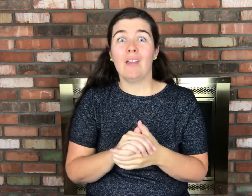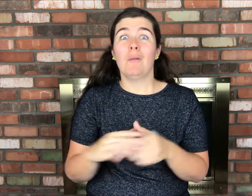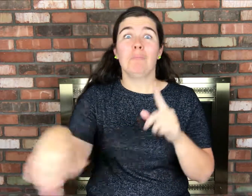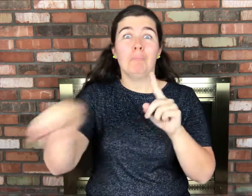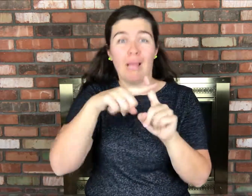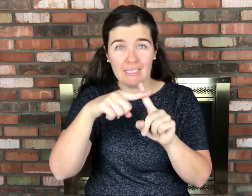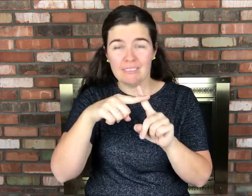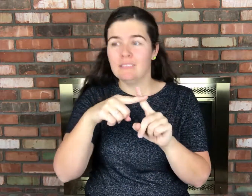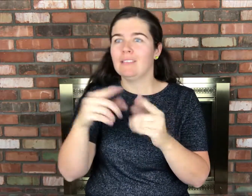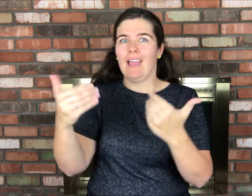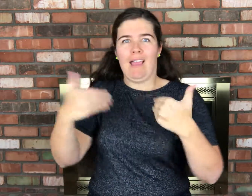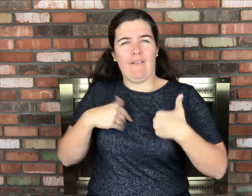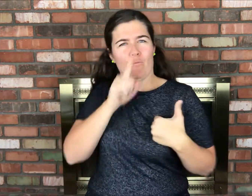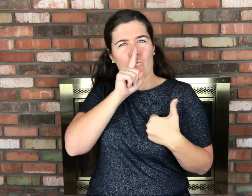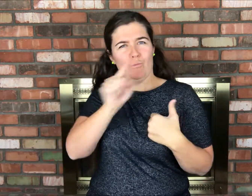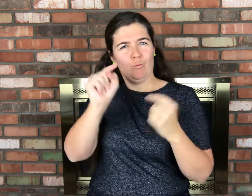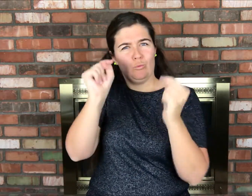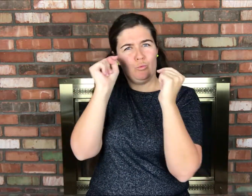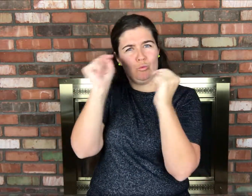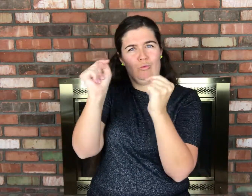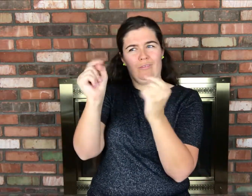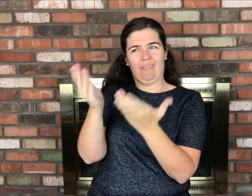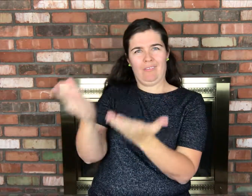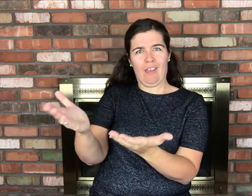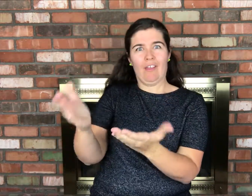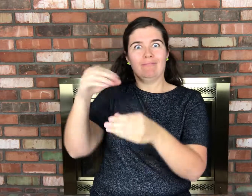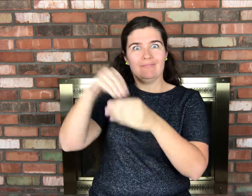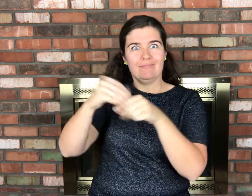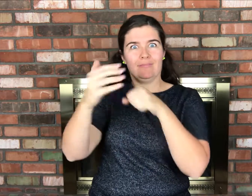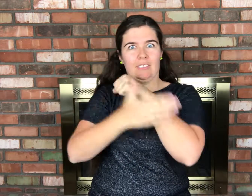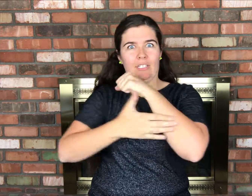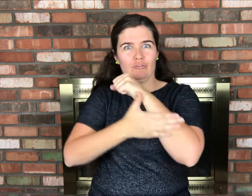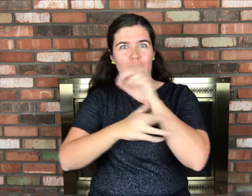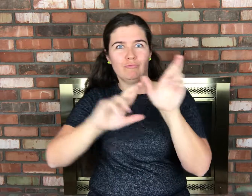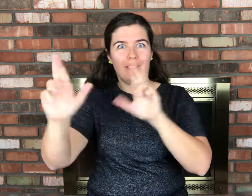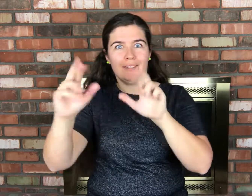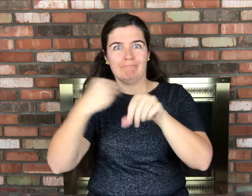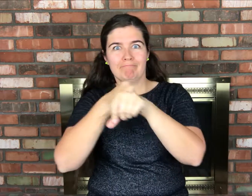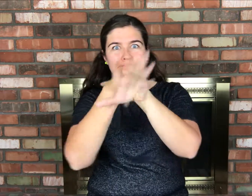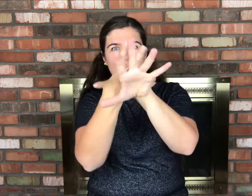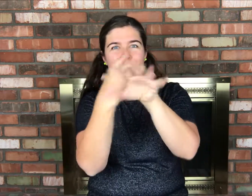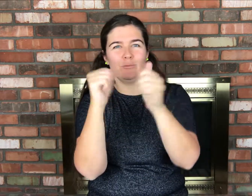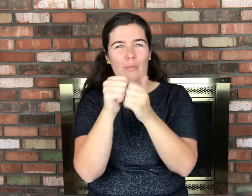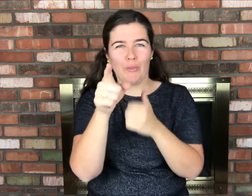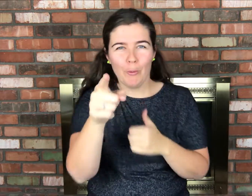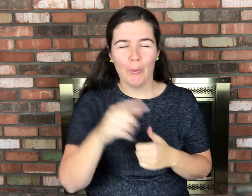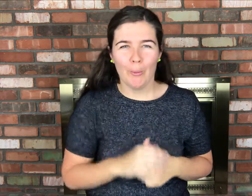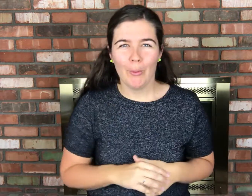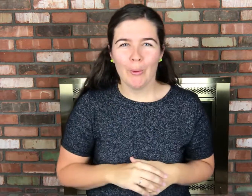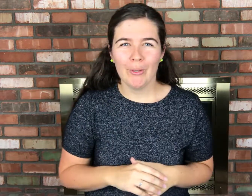and the tutors there are in their countries ready to video chat with you!